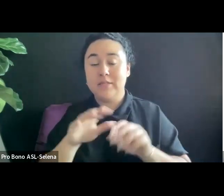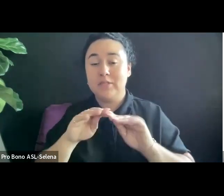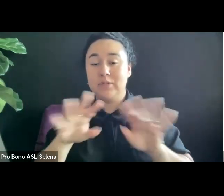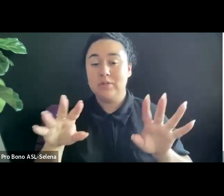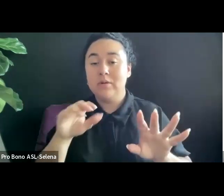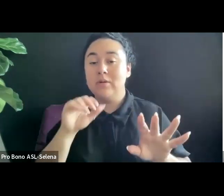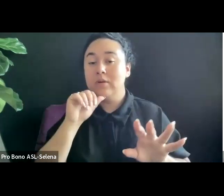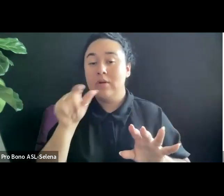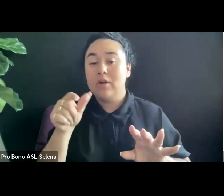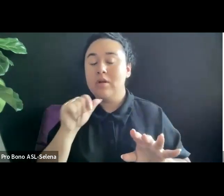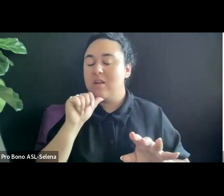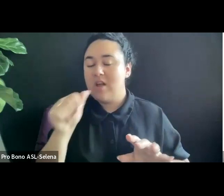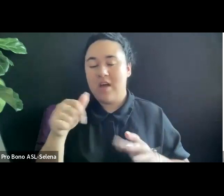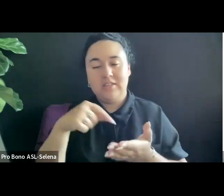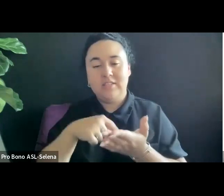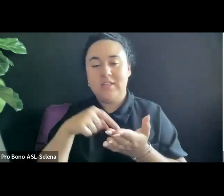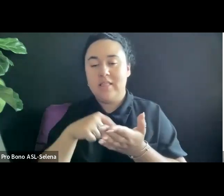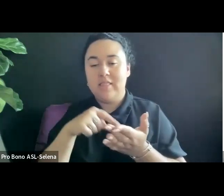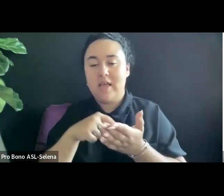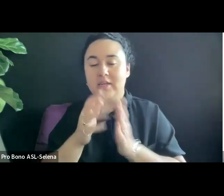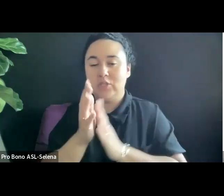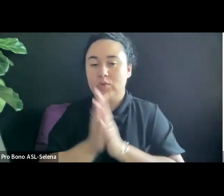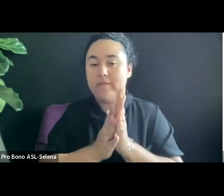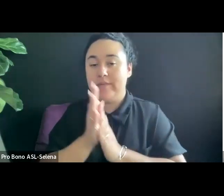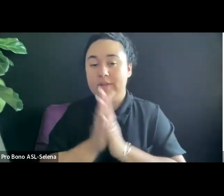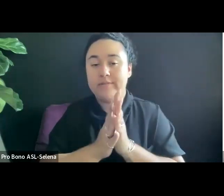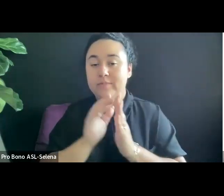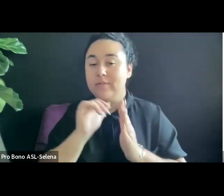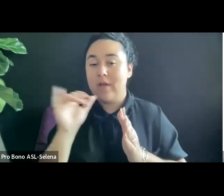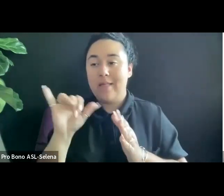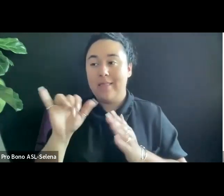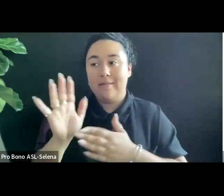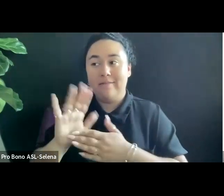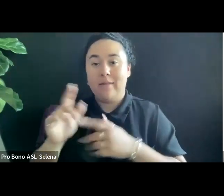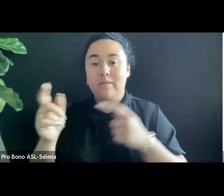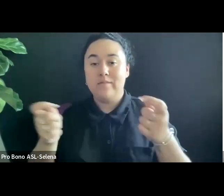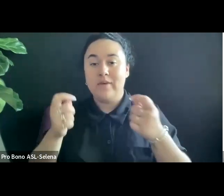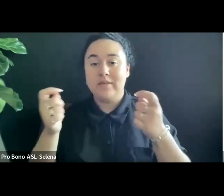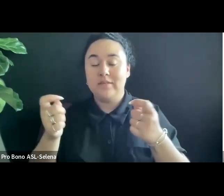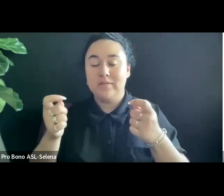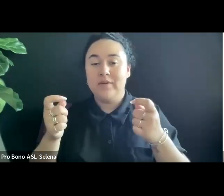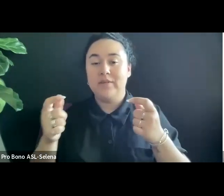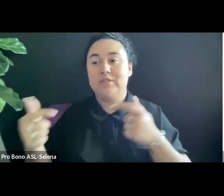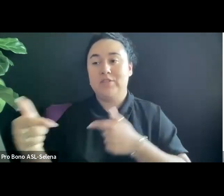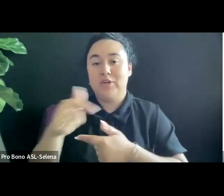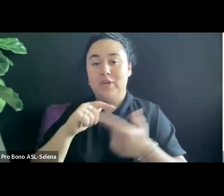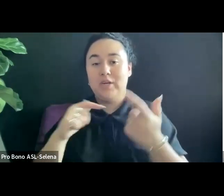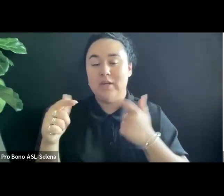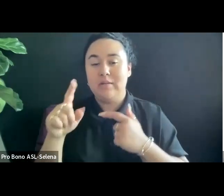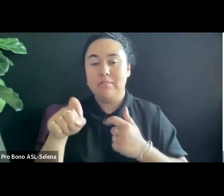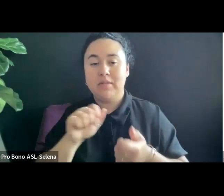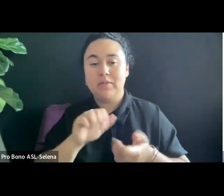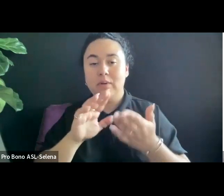LIKE A FILM FESTIVAL CIRCLE WHERE IT HAS TO BE APPROACHED WITHIN THE FIRST TWO YEARS. YOU CAN WORK